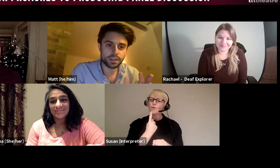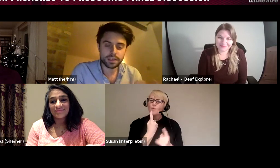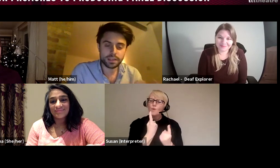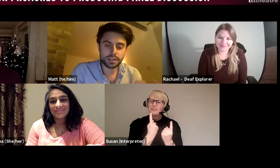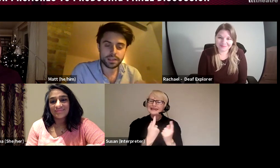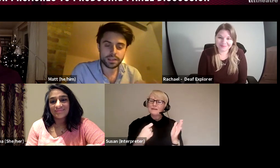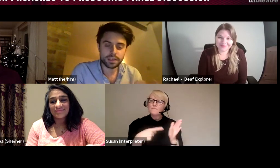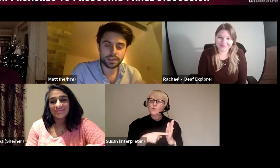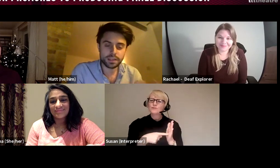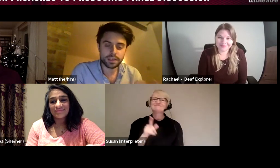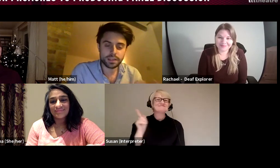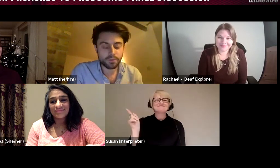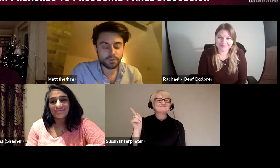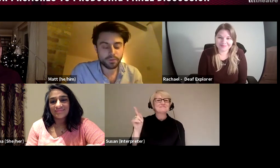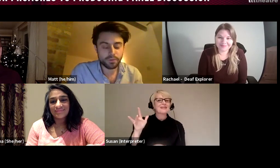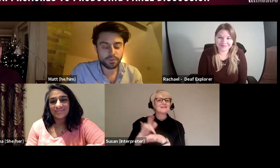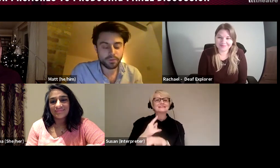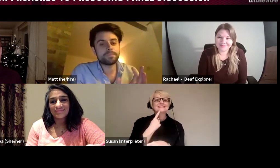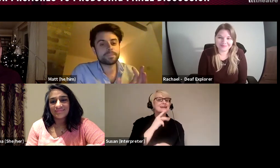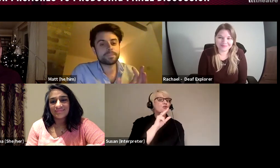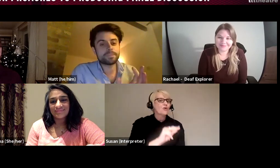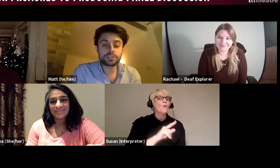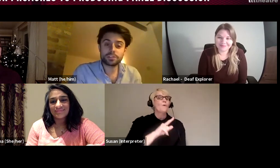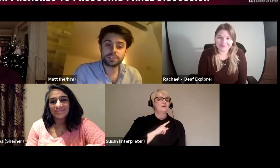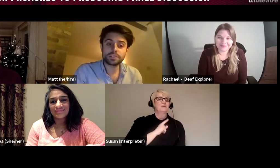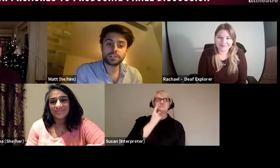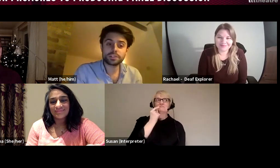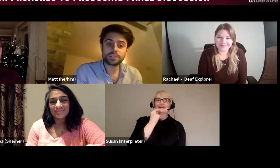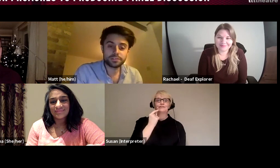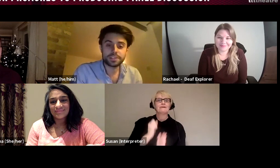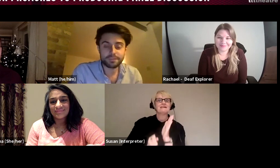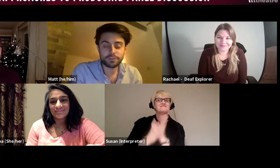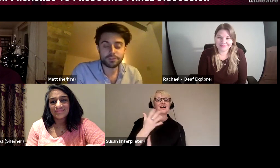Theatre thinks it well set the Theatre on fire. A producer is just the person who sits over one down